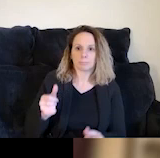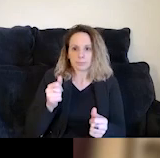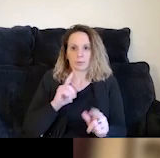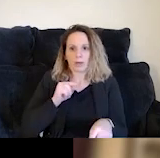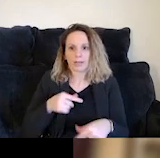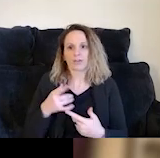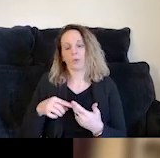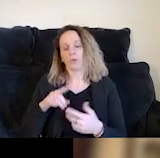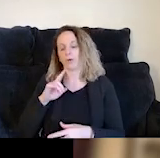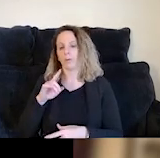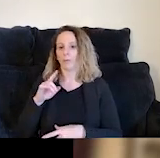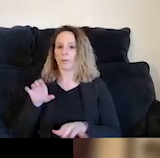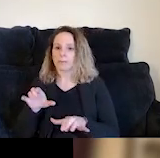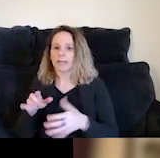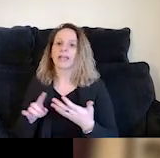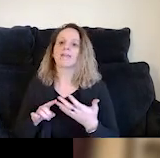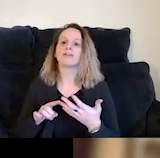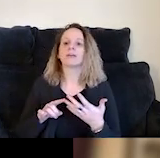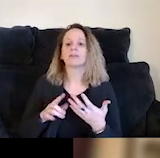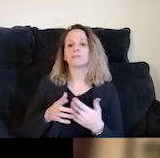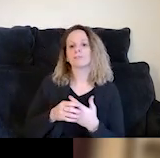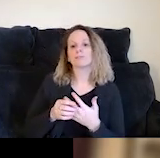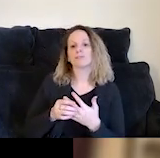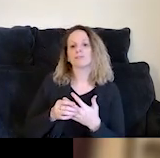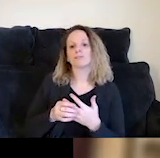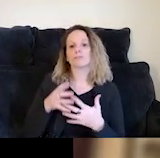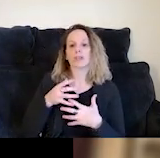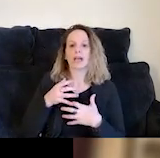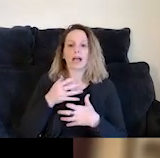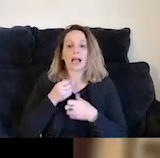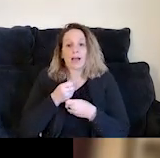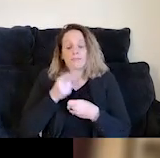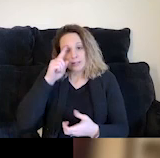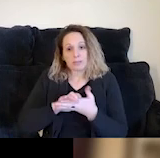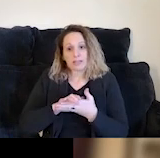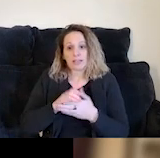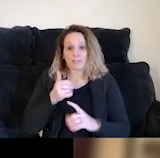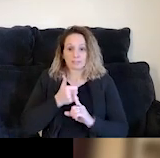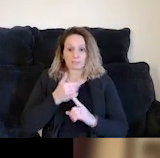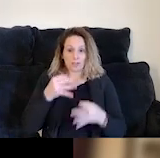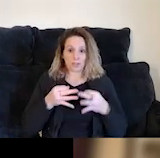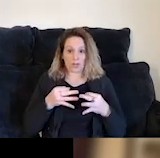and belief in one like confidence, and belief in one's own kind of judgment and decision making.